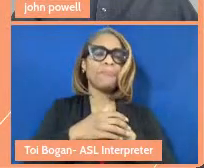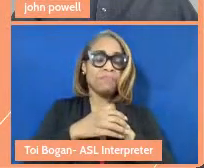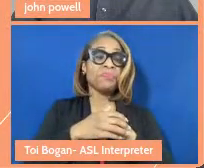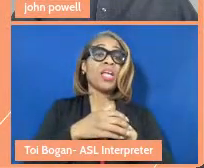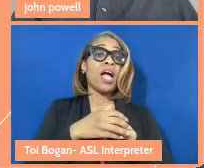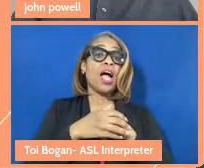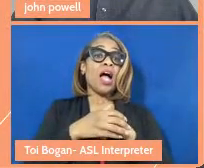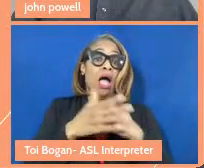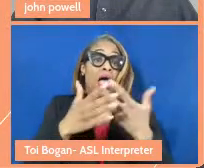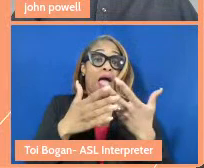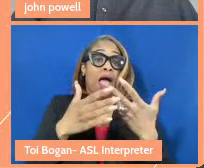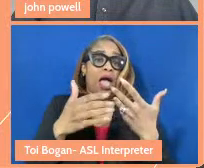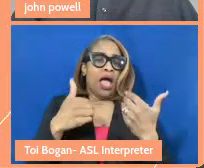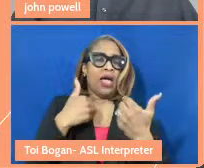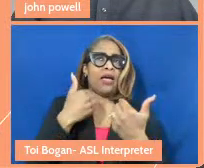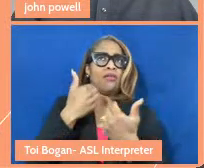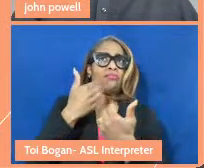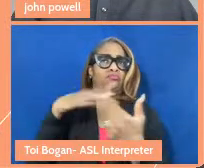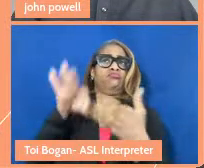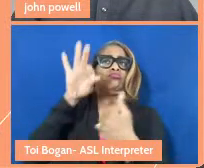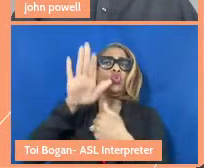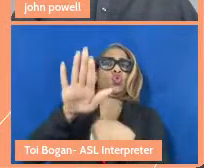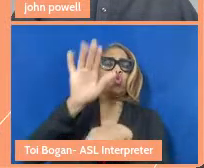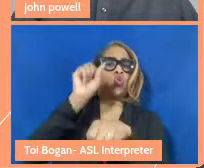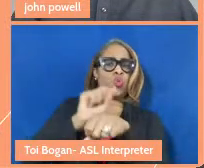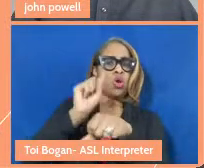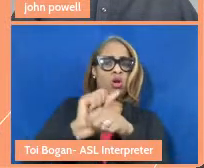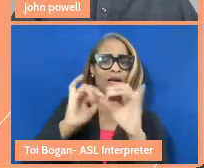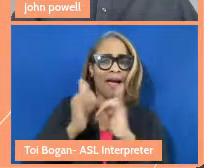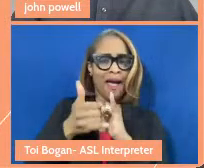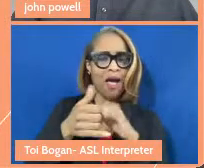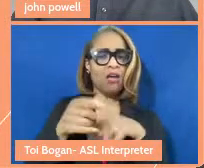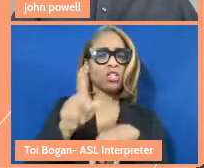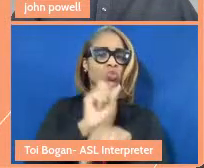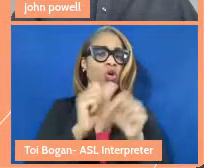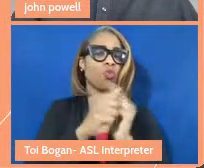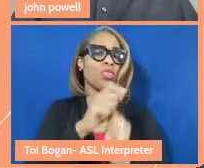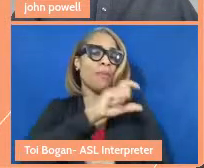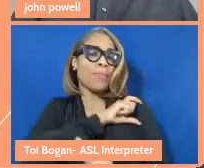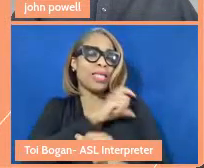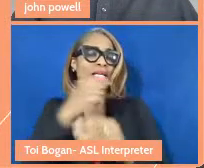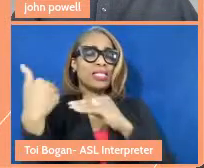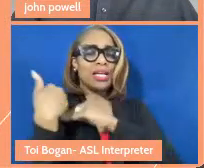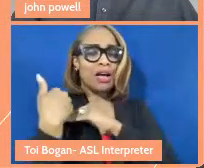I got to know of Cat's work because her work with police accountability, supporting the families of